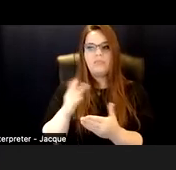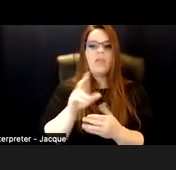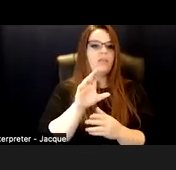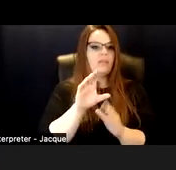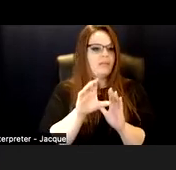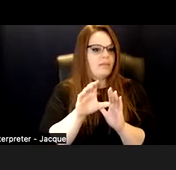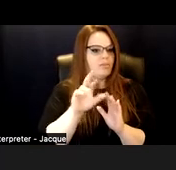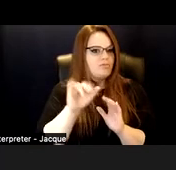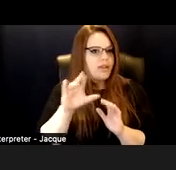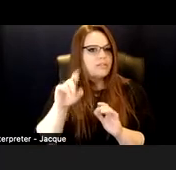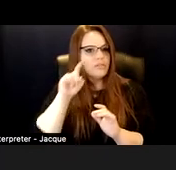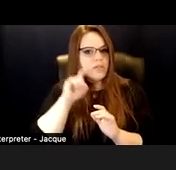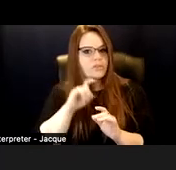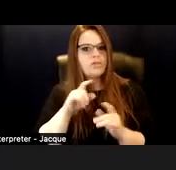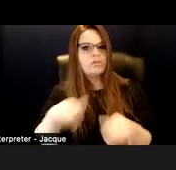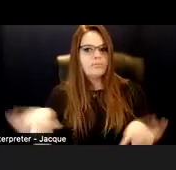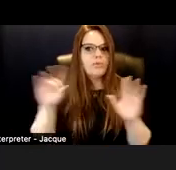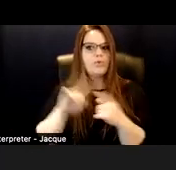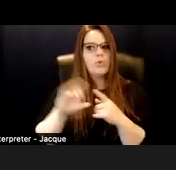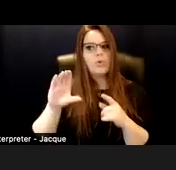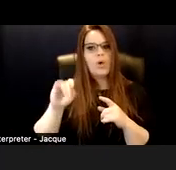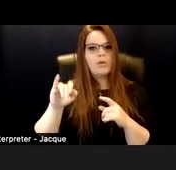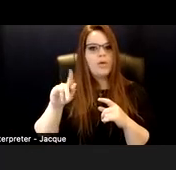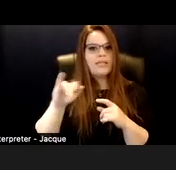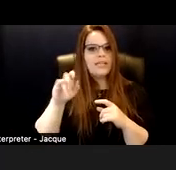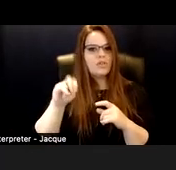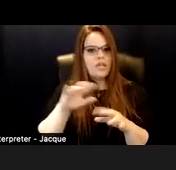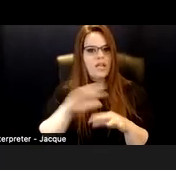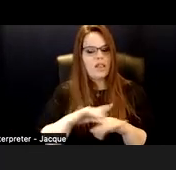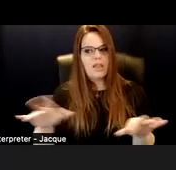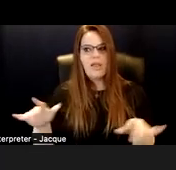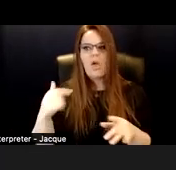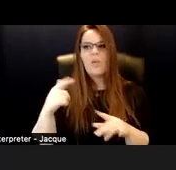to colonization, and more." We're going to get this video, but if you